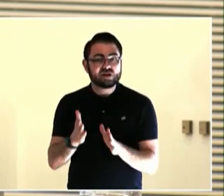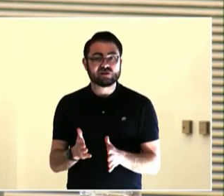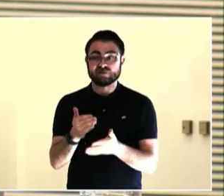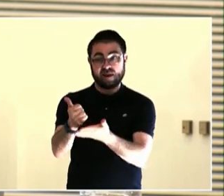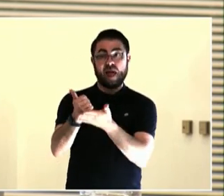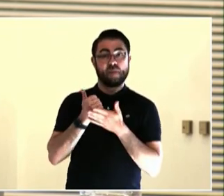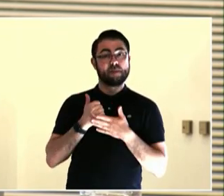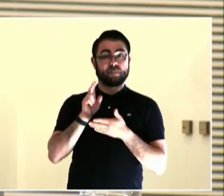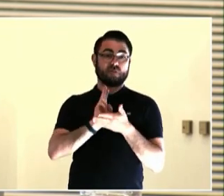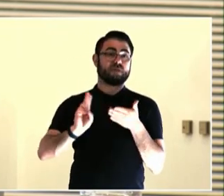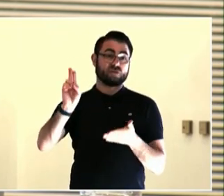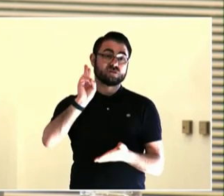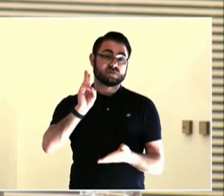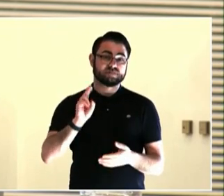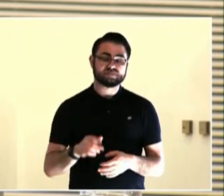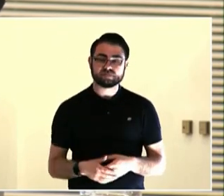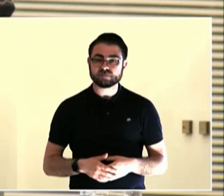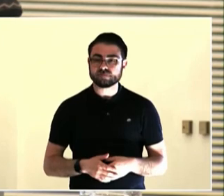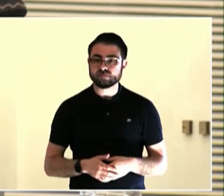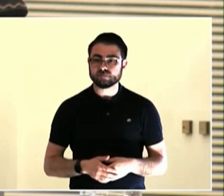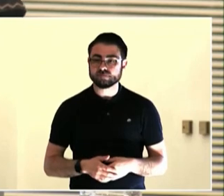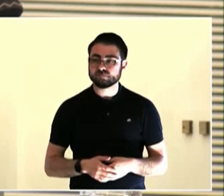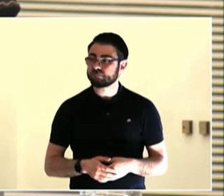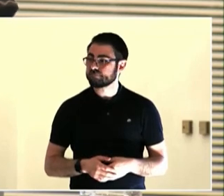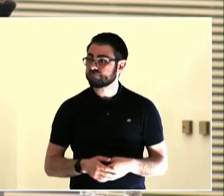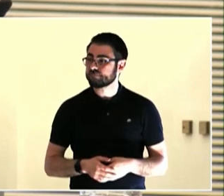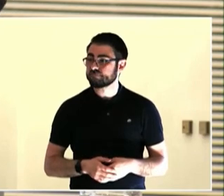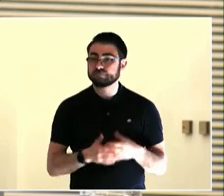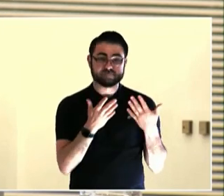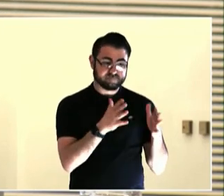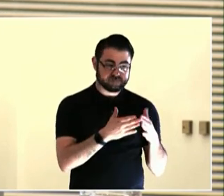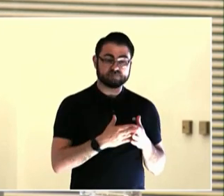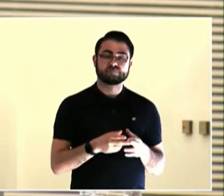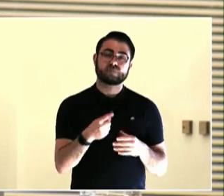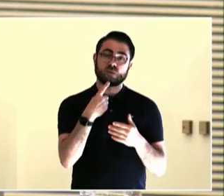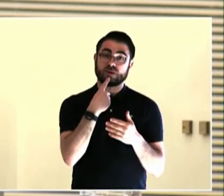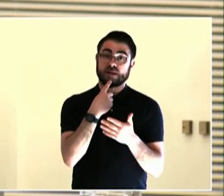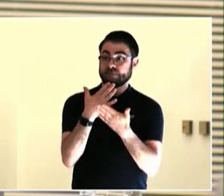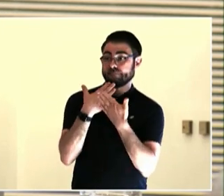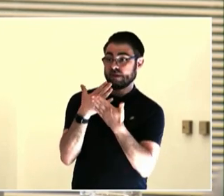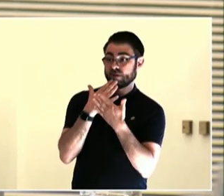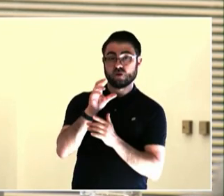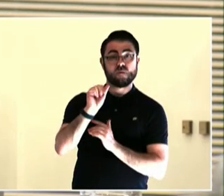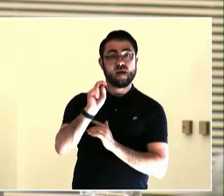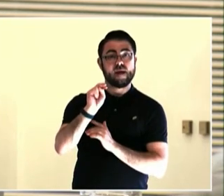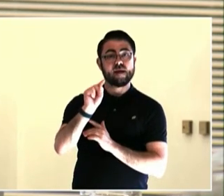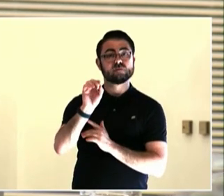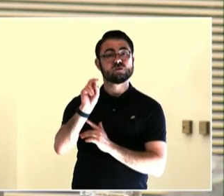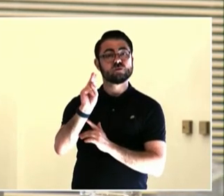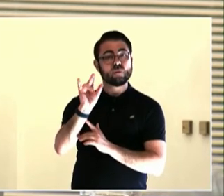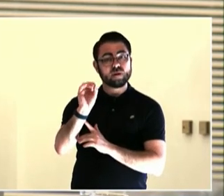fund youth development programming doesn't meet the